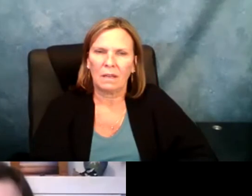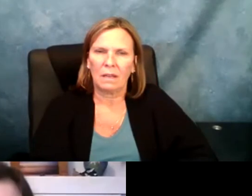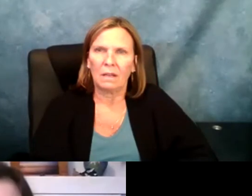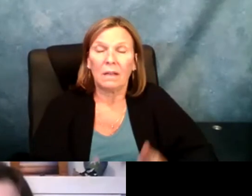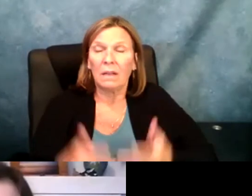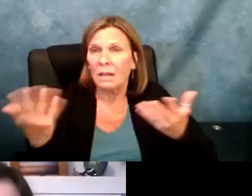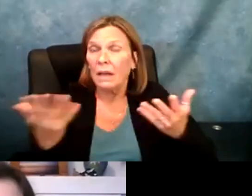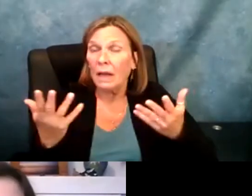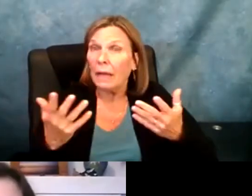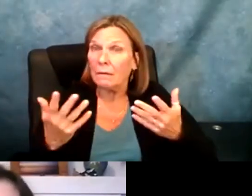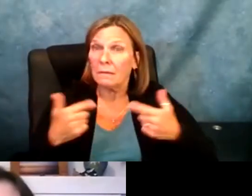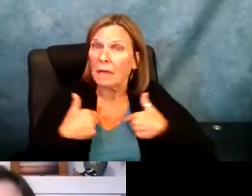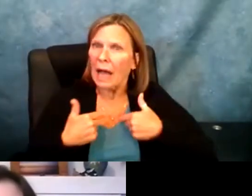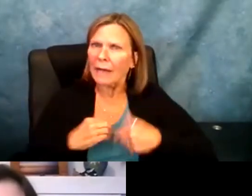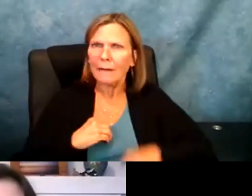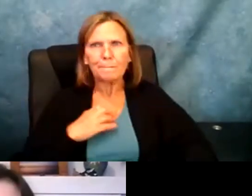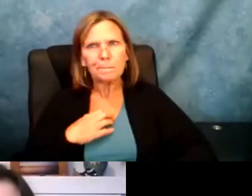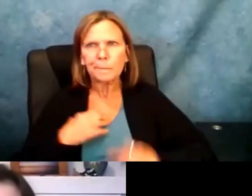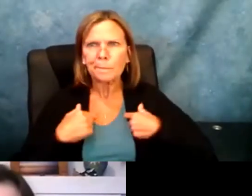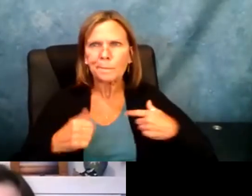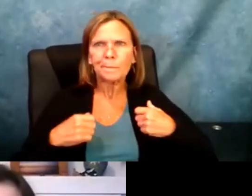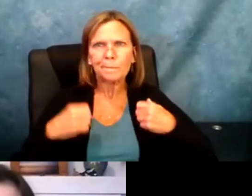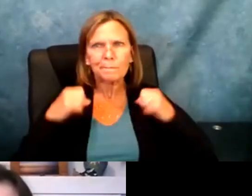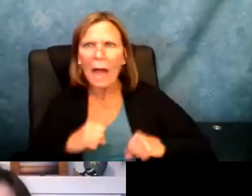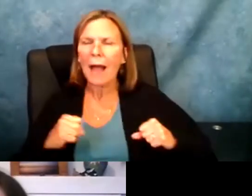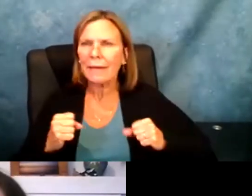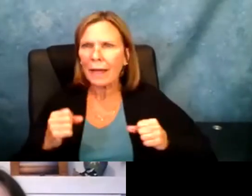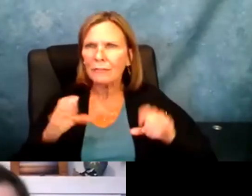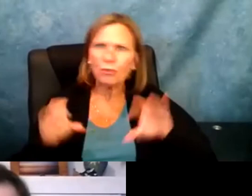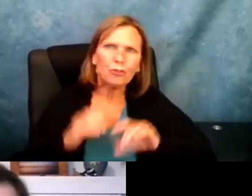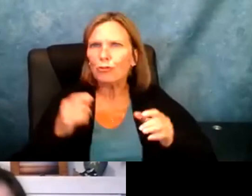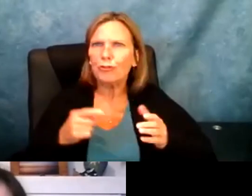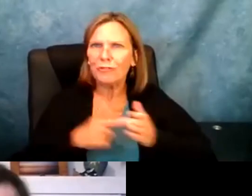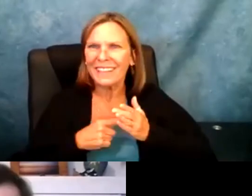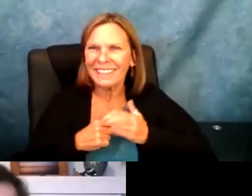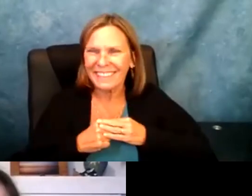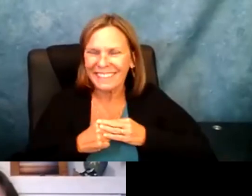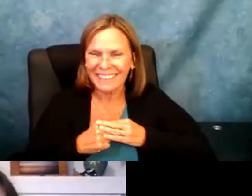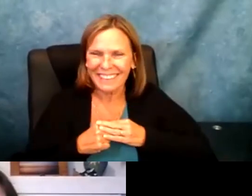be and in a way, it kind of also be like yeah, I can do this. Like I got